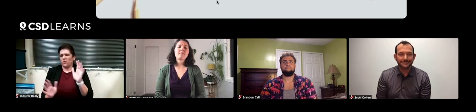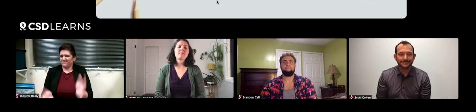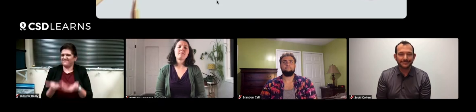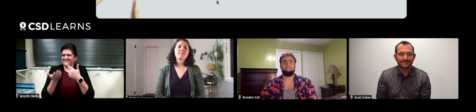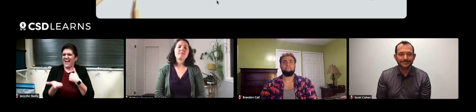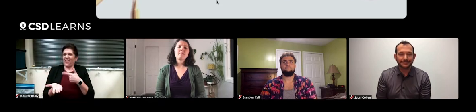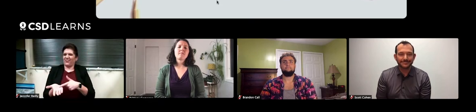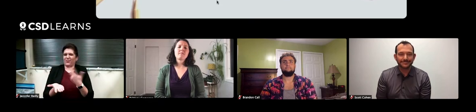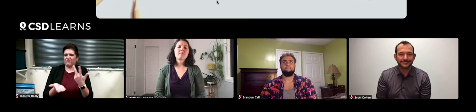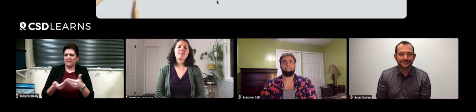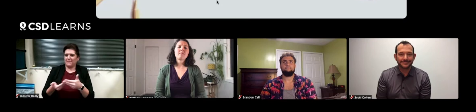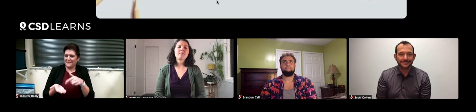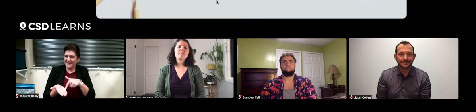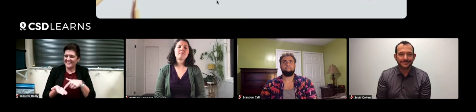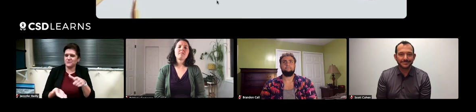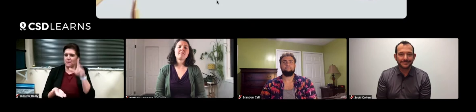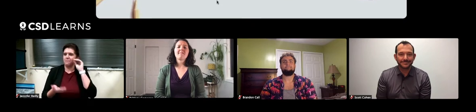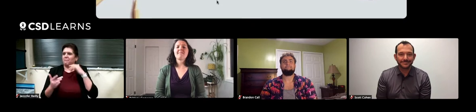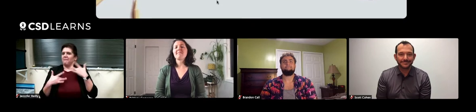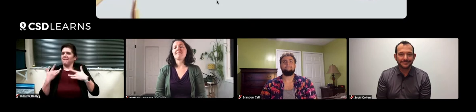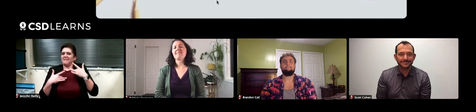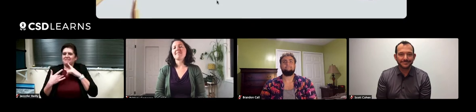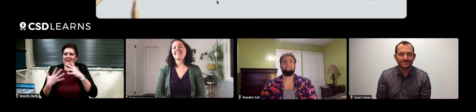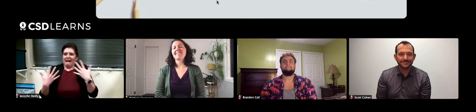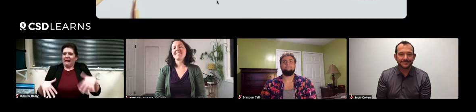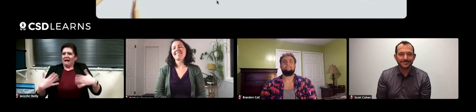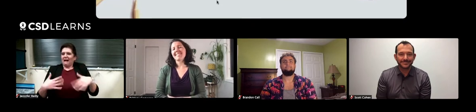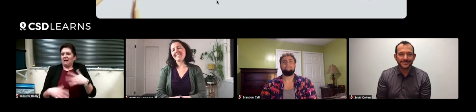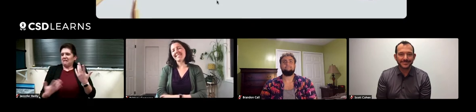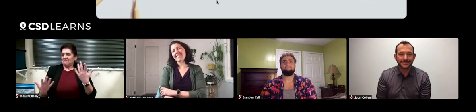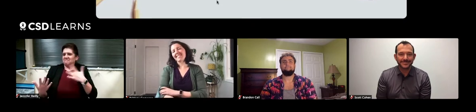So we were able to rescue those three babies, and this boy was so excited.